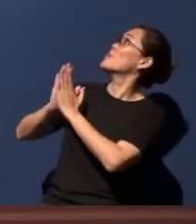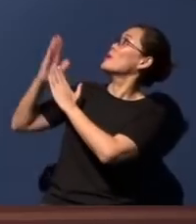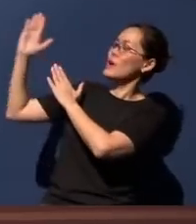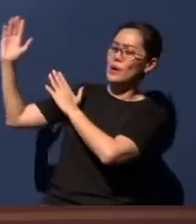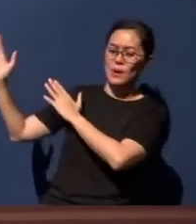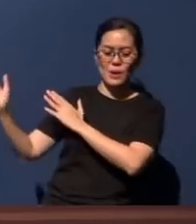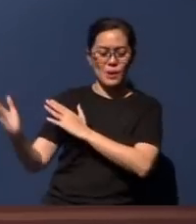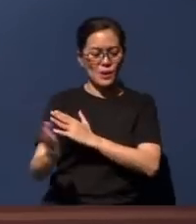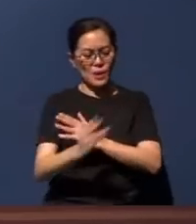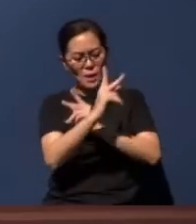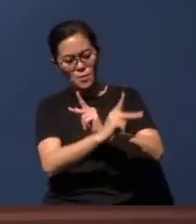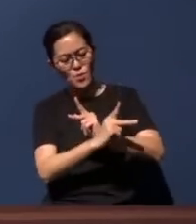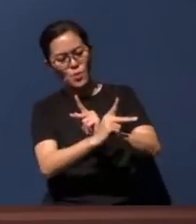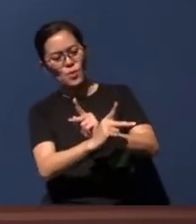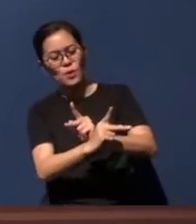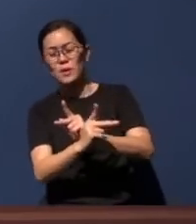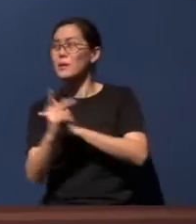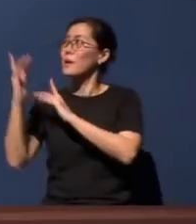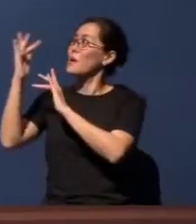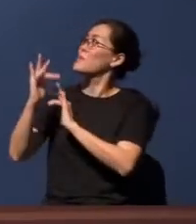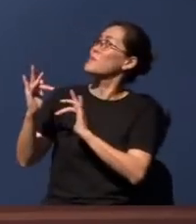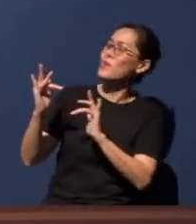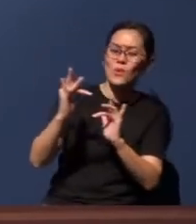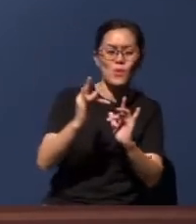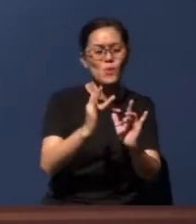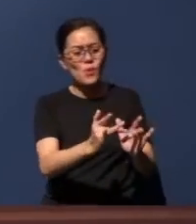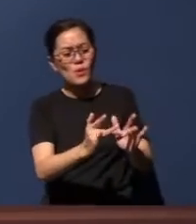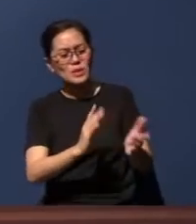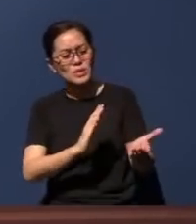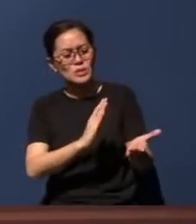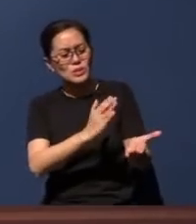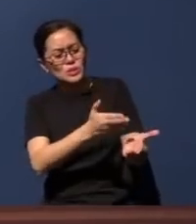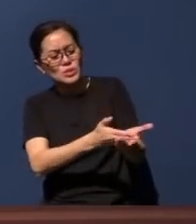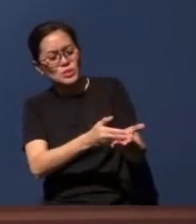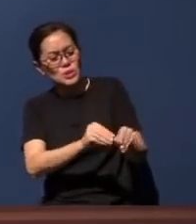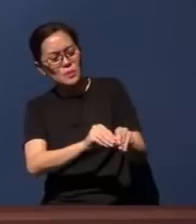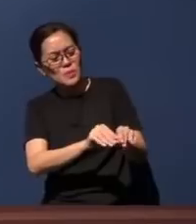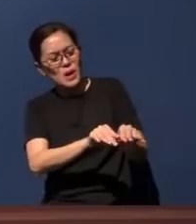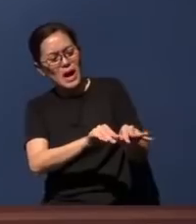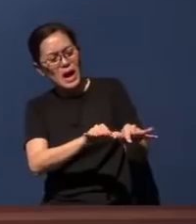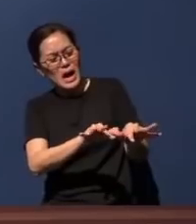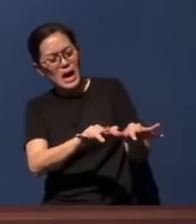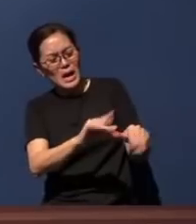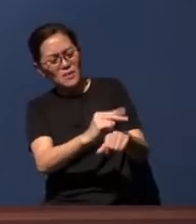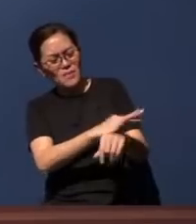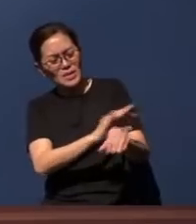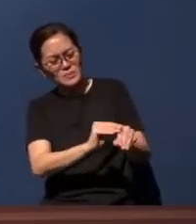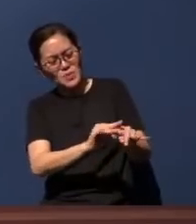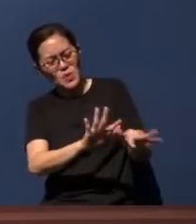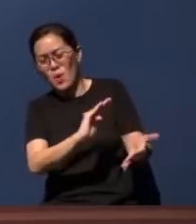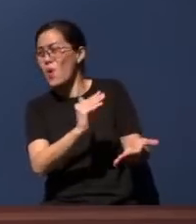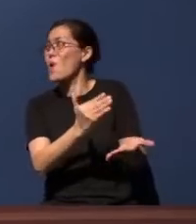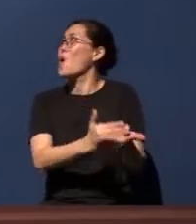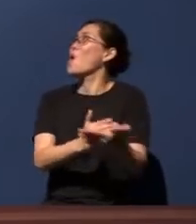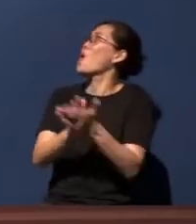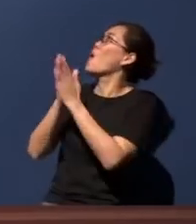We pray Lord, mercifully, You will put a stop to the spread of this virus. We pray, oh God, that